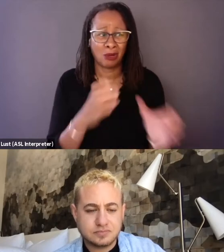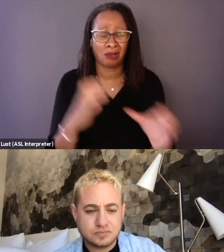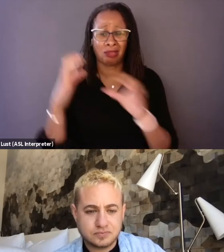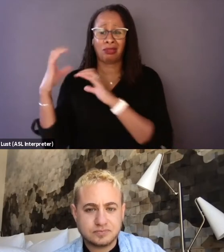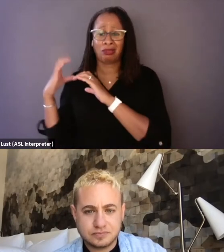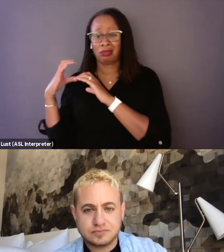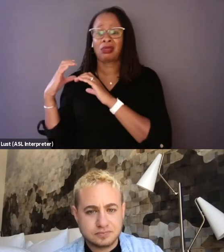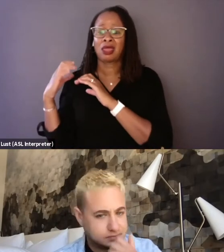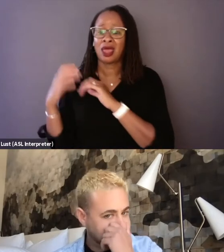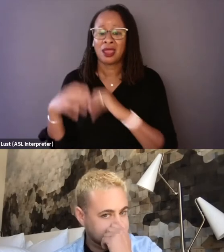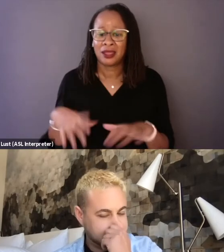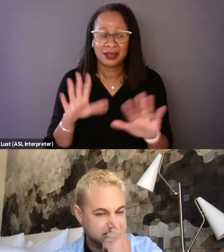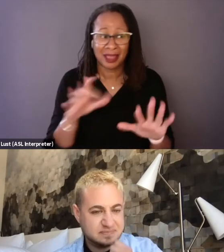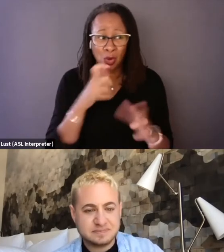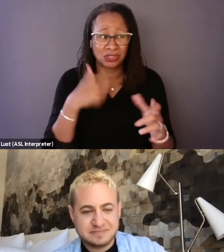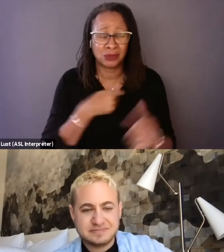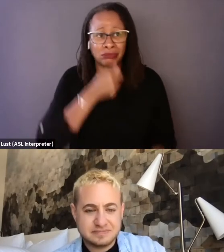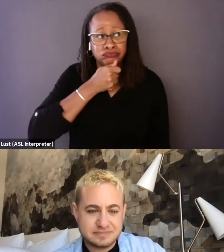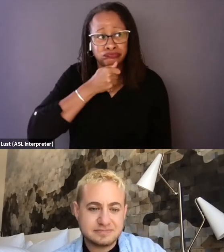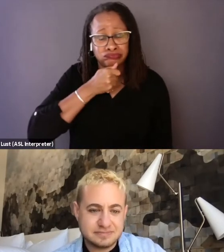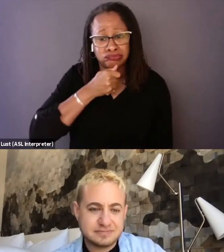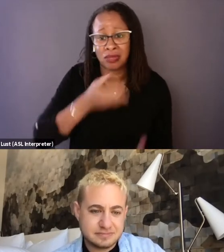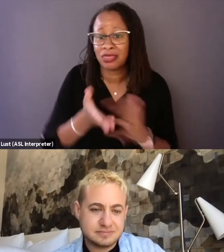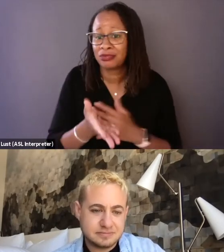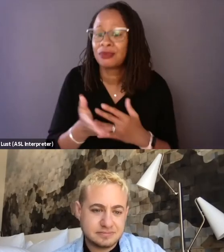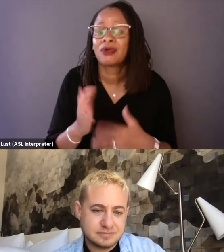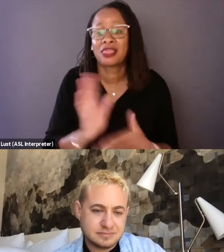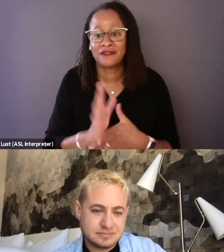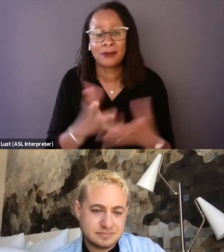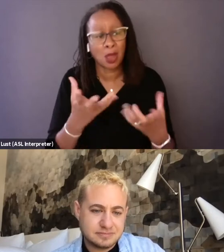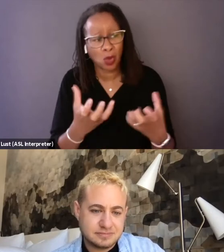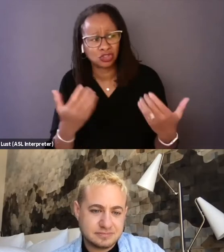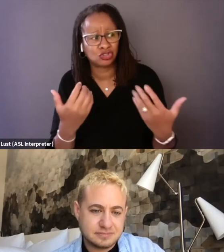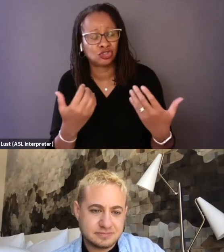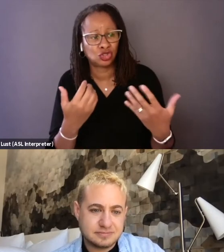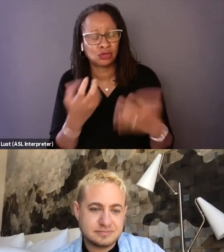I don't want you to have to endure the film, I want you to have to immerse